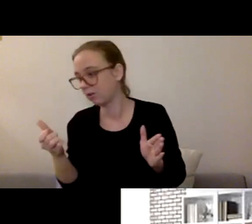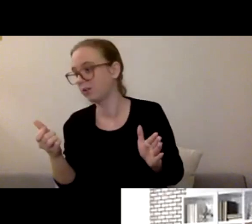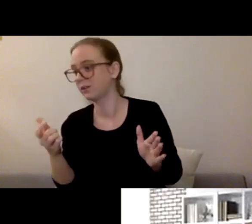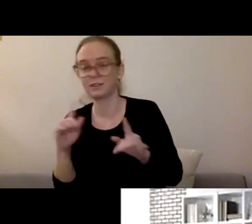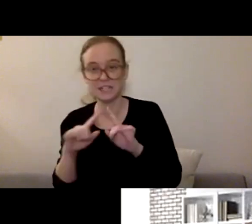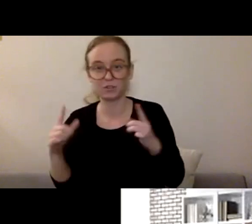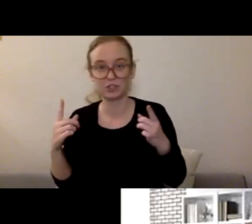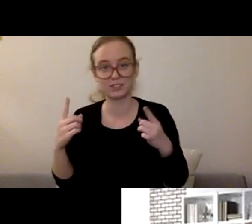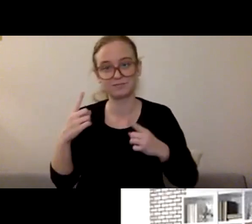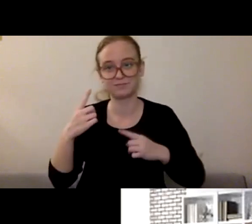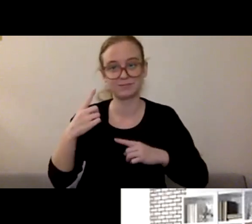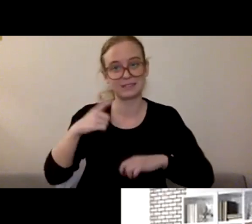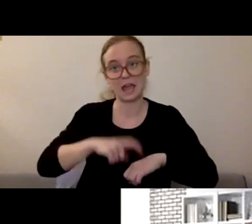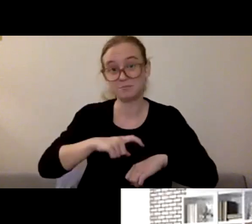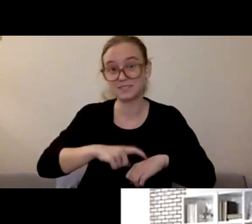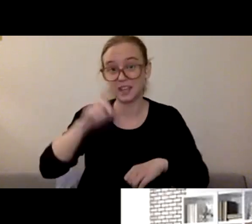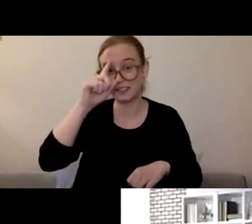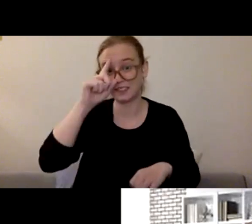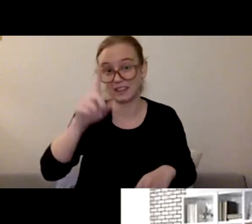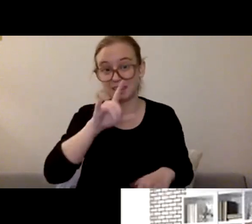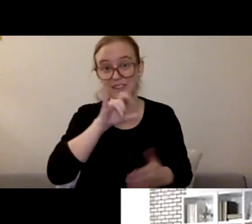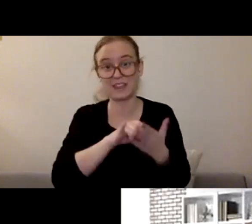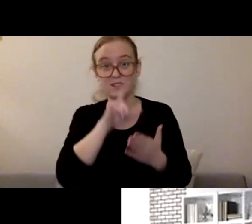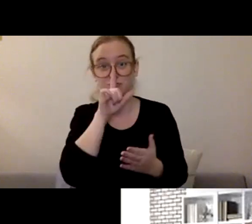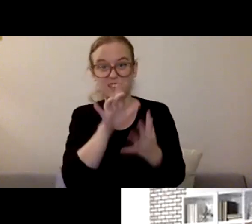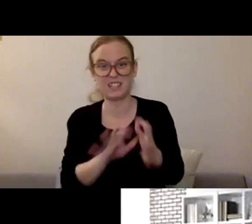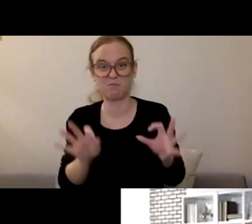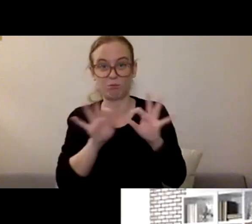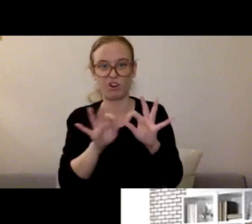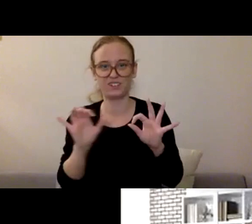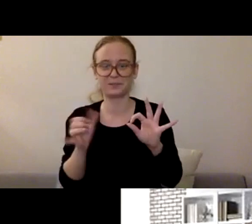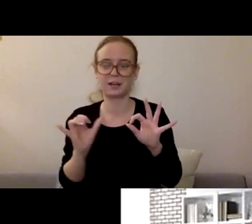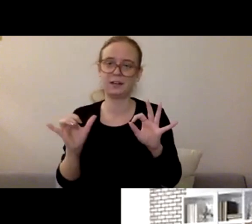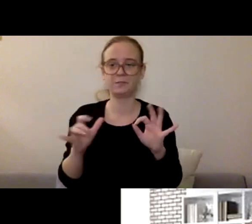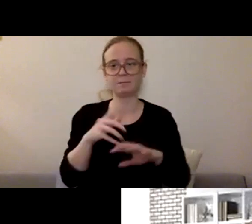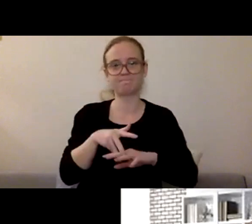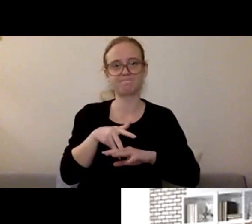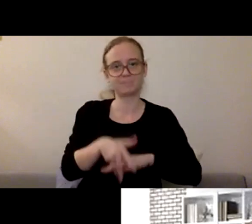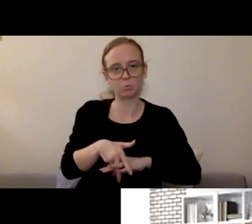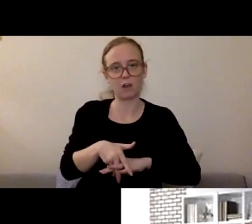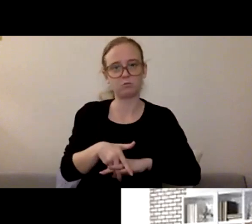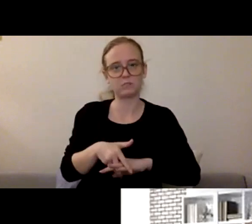I think grounding yourself in what is the outcome that you're looking for, right?